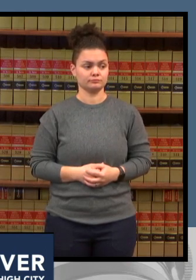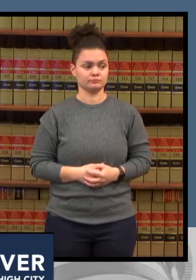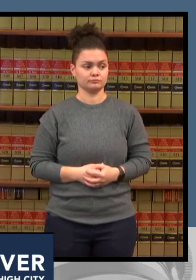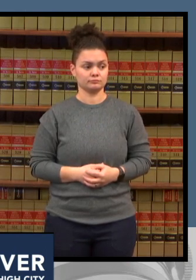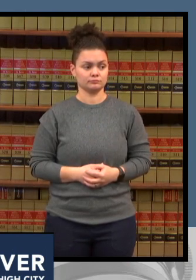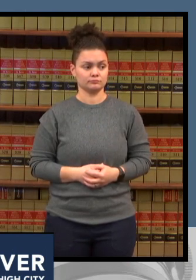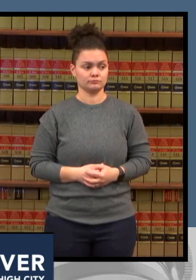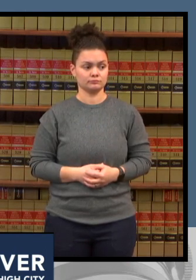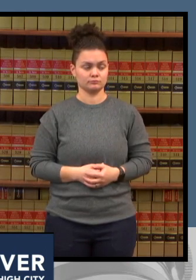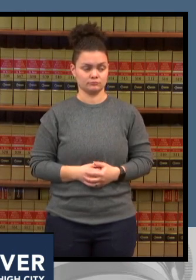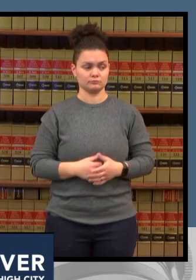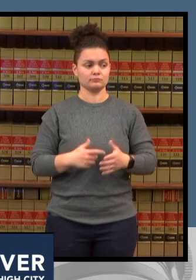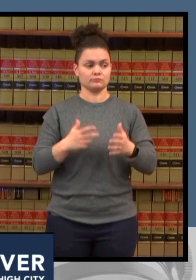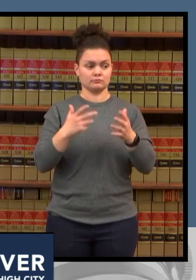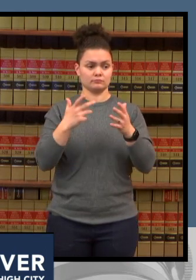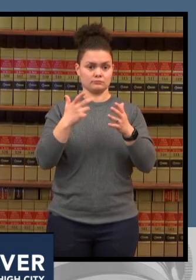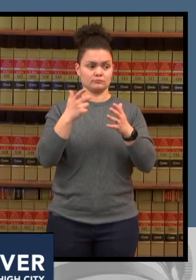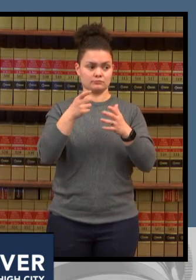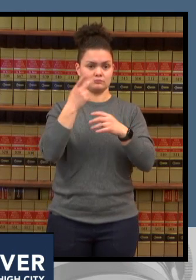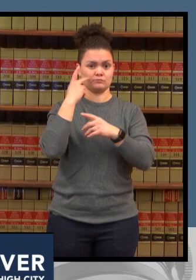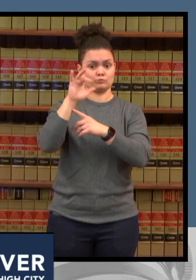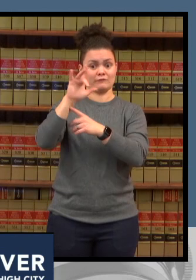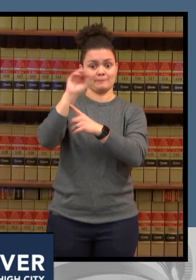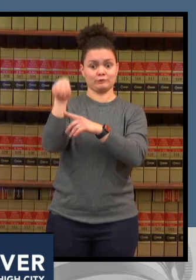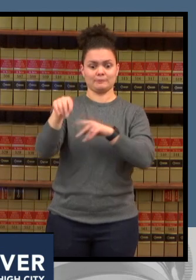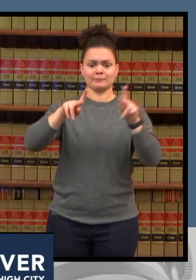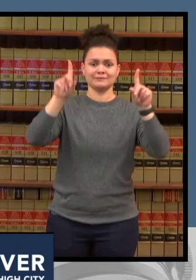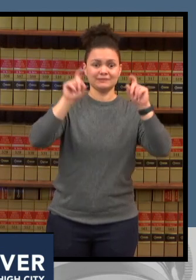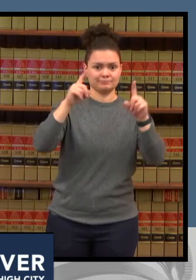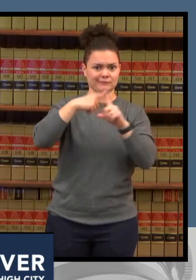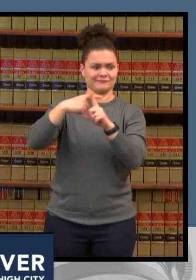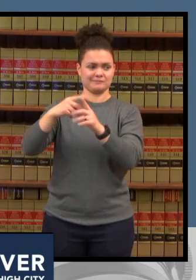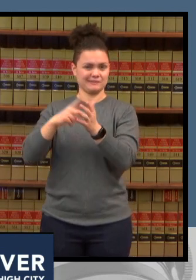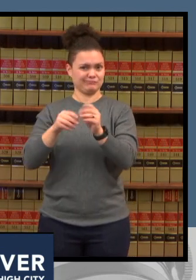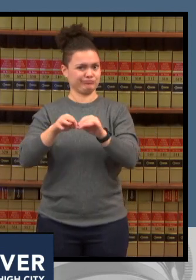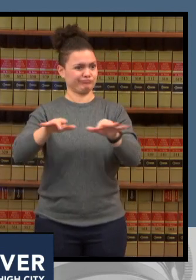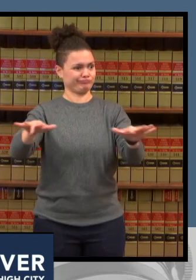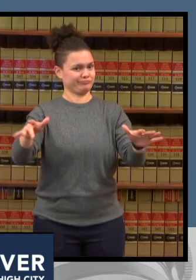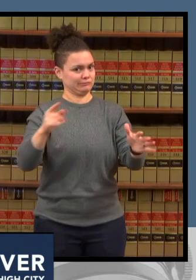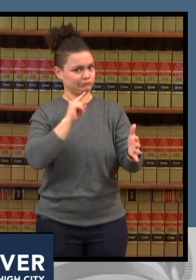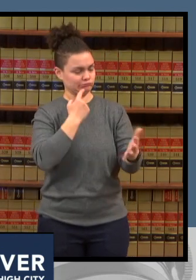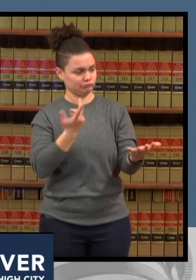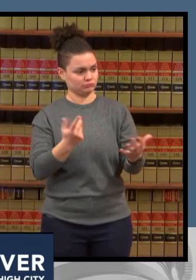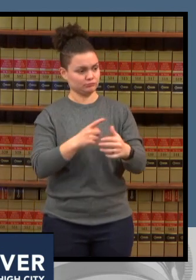um icu capacity and i'll turn it over to our healthcare partners here but i was talking